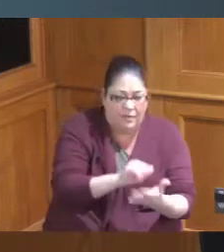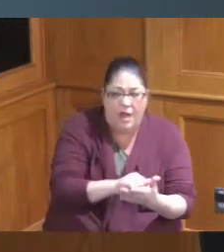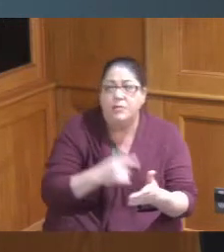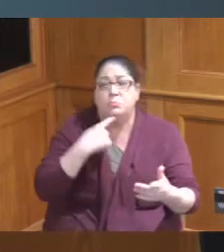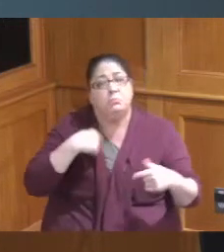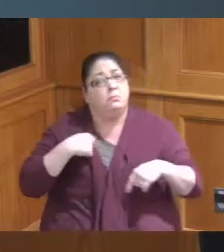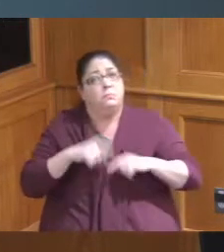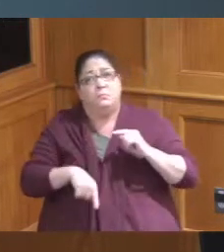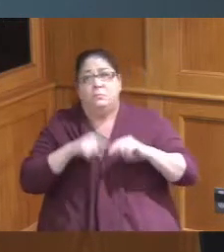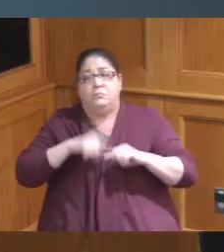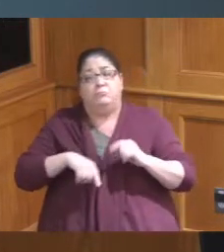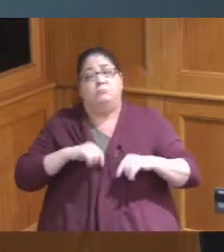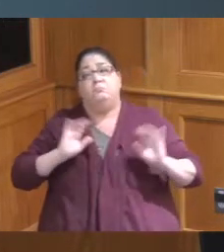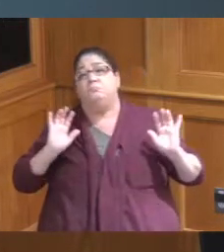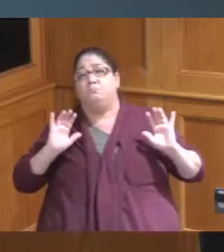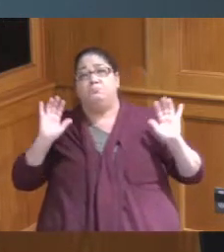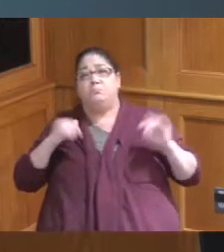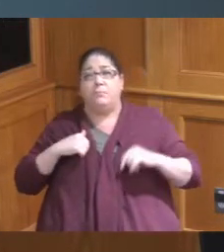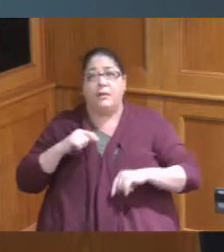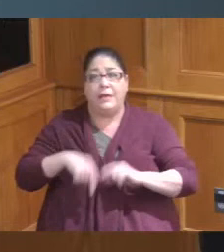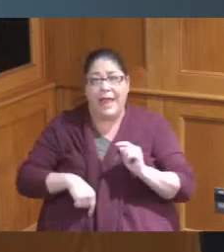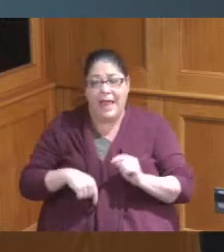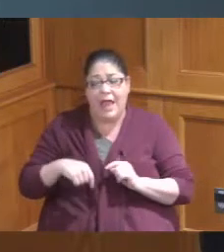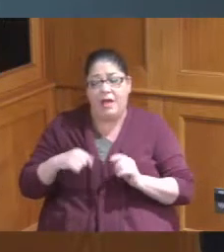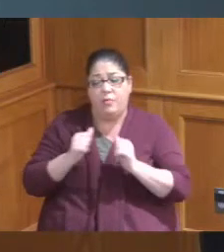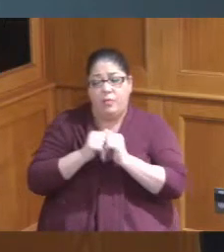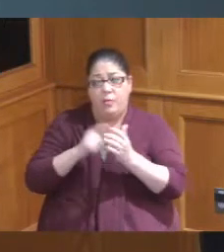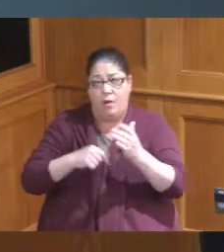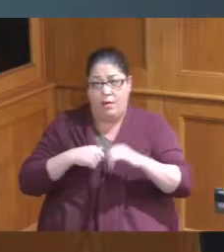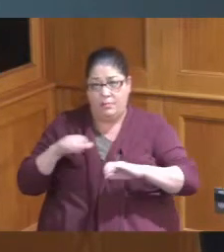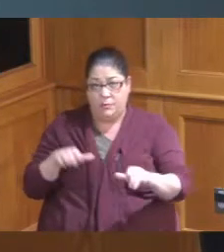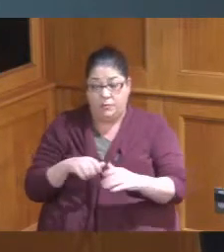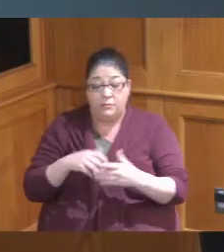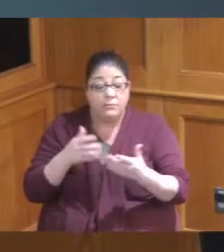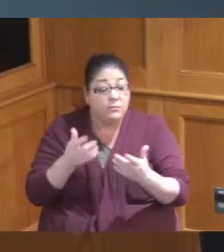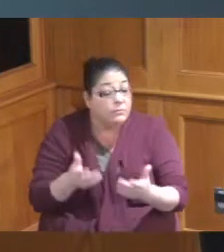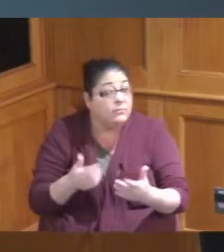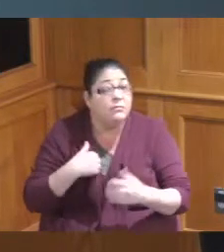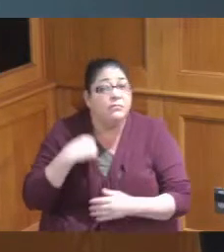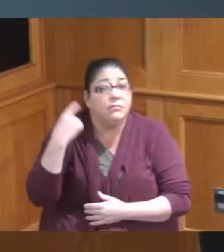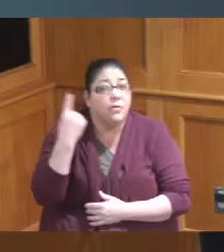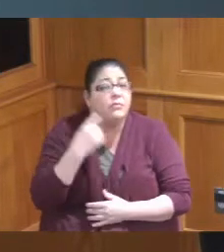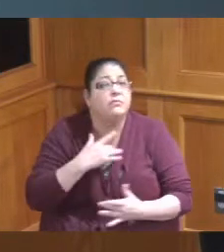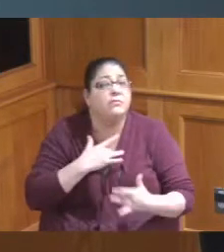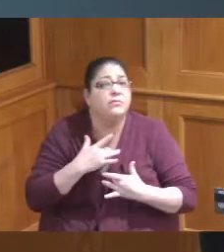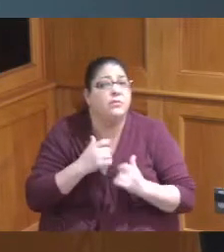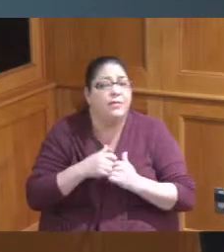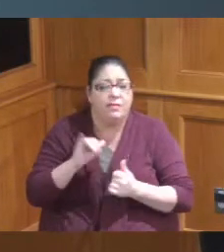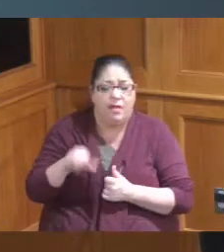were tied in terms of what he's able to do and you know I always said I had a an issue that we would